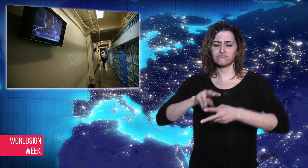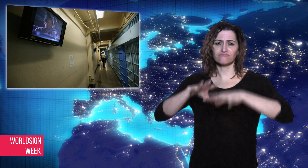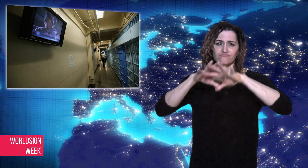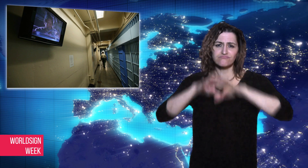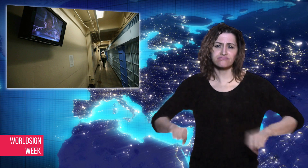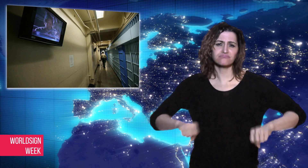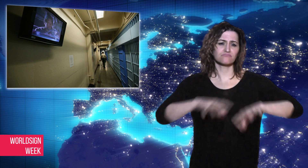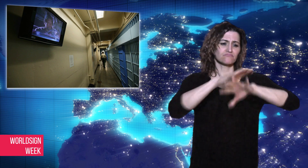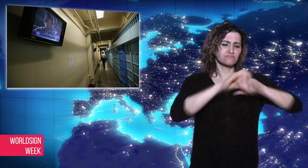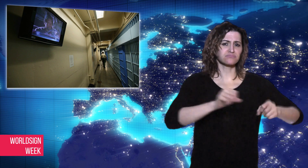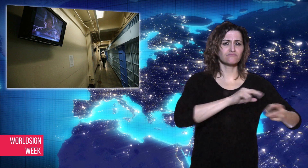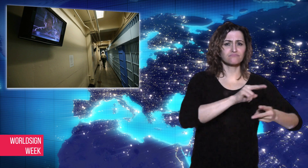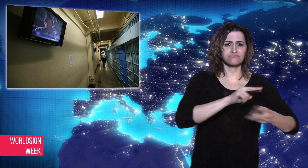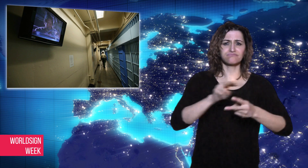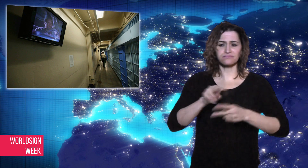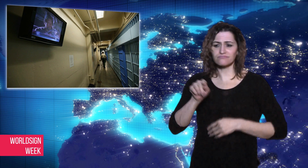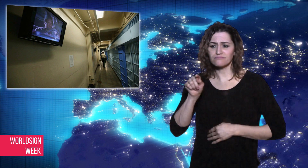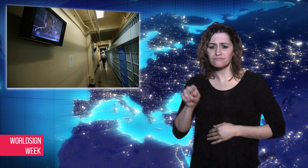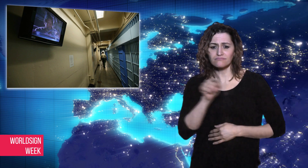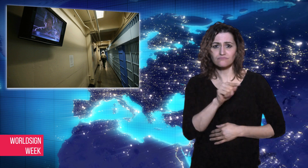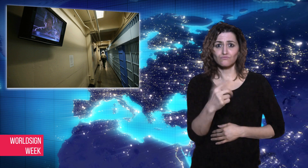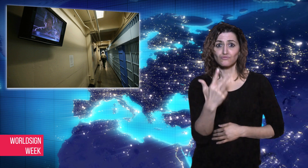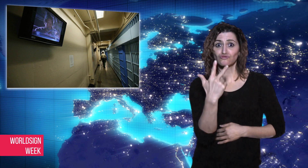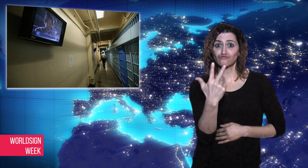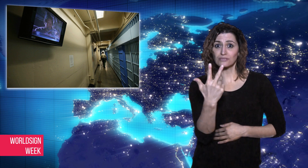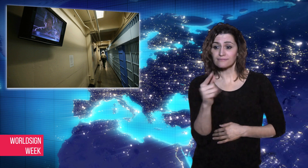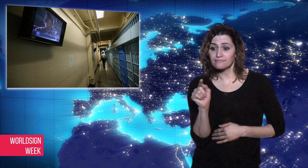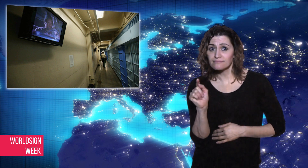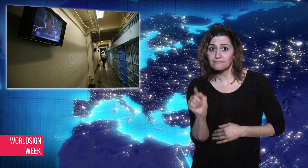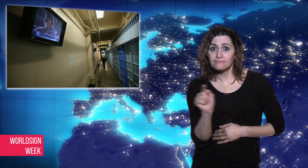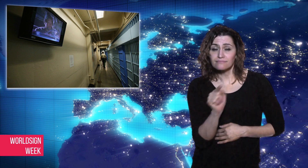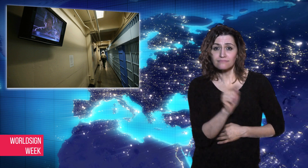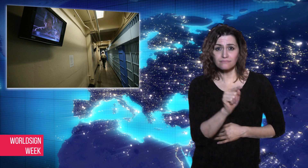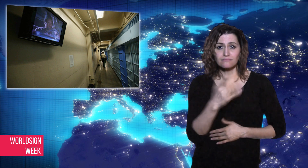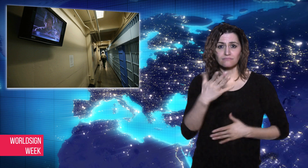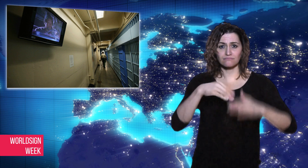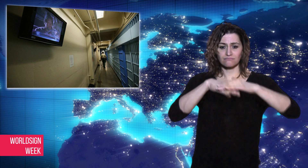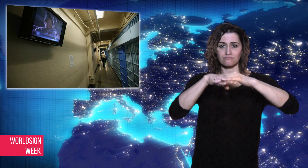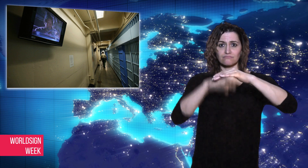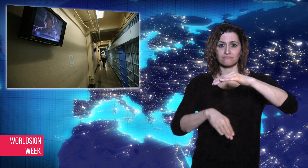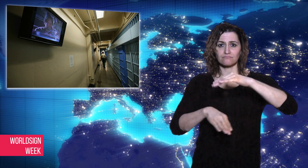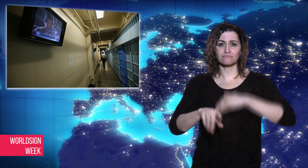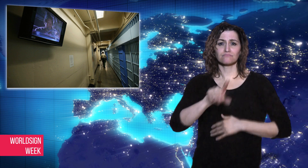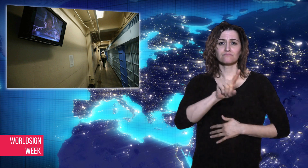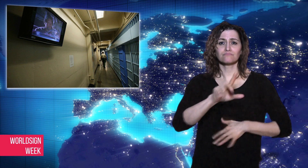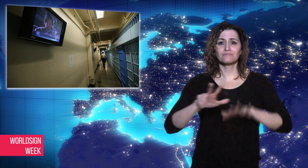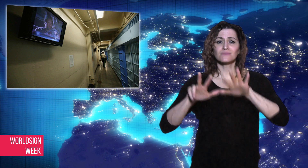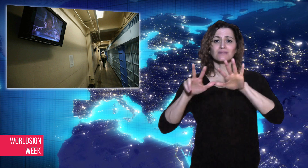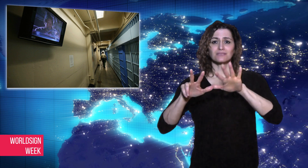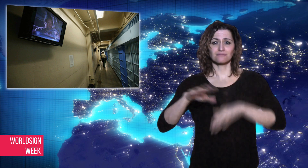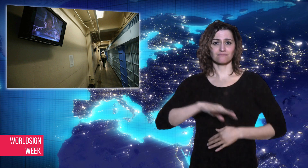his sentence dropped from 20 years to